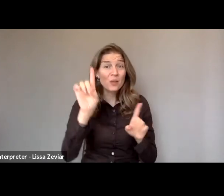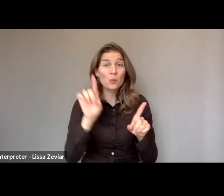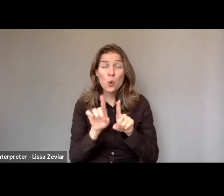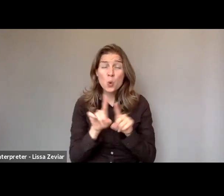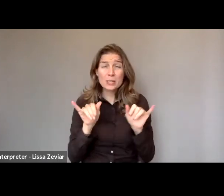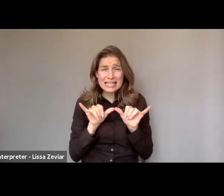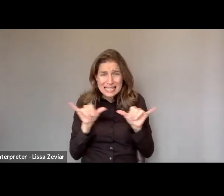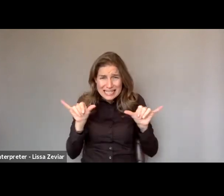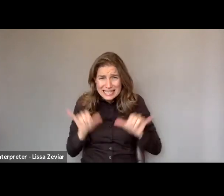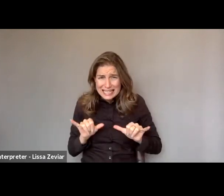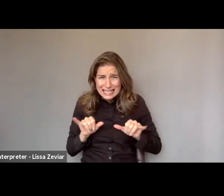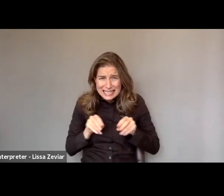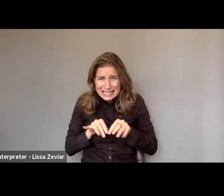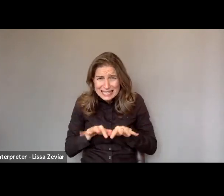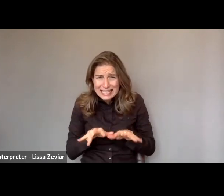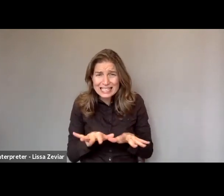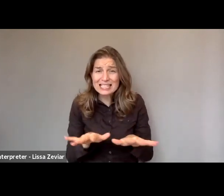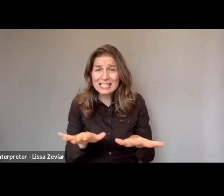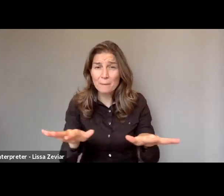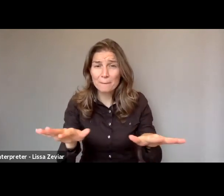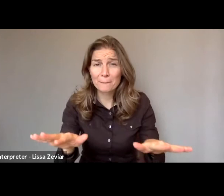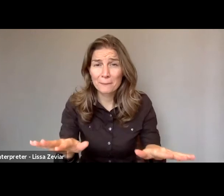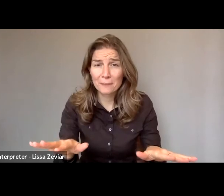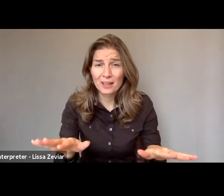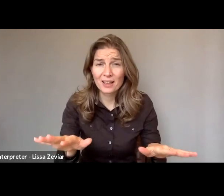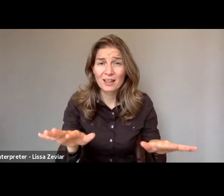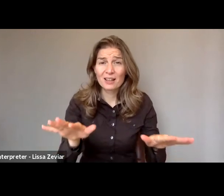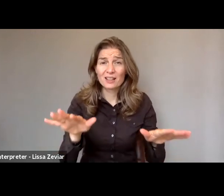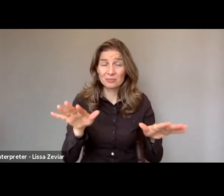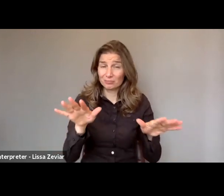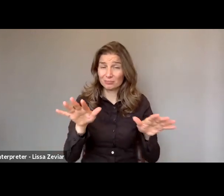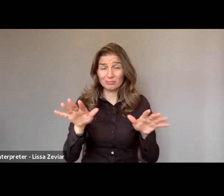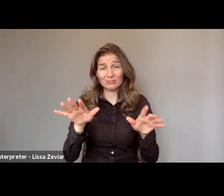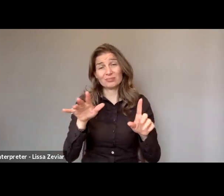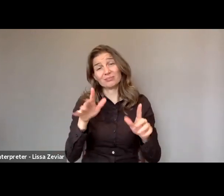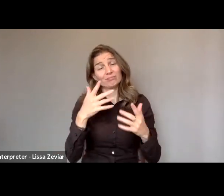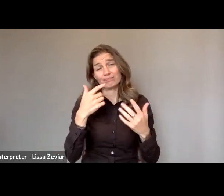and unfortunately that knows no borders, no social limitations, etc.